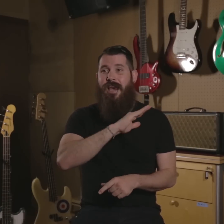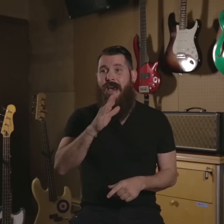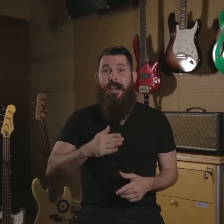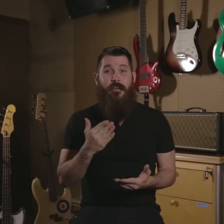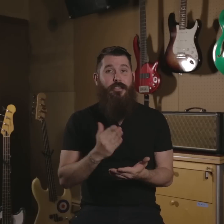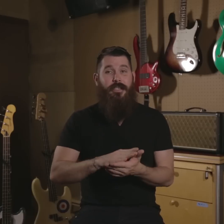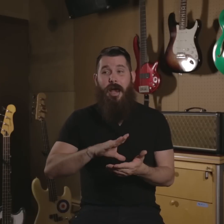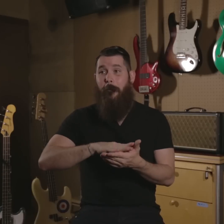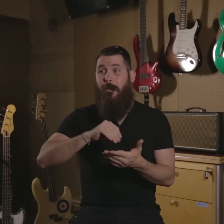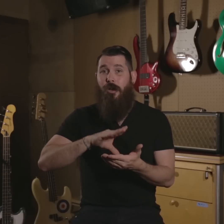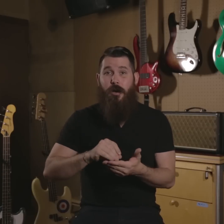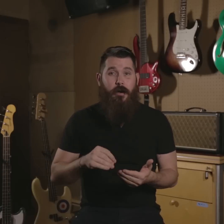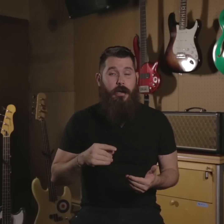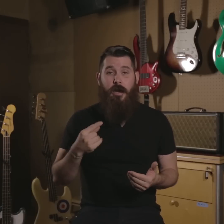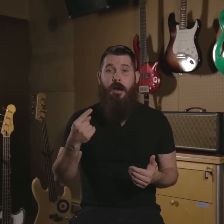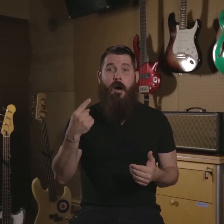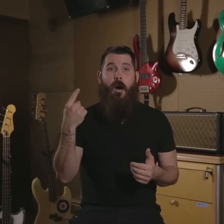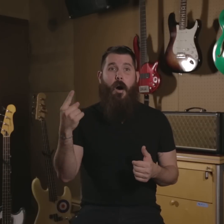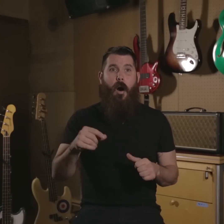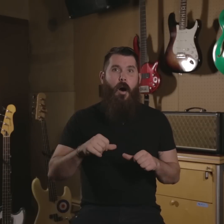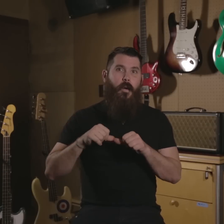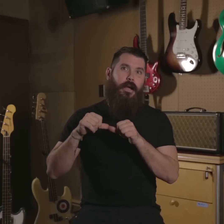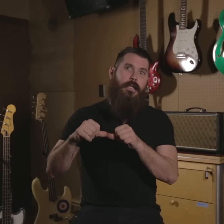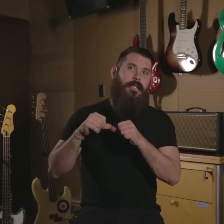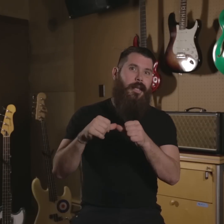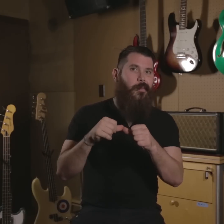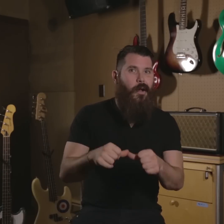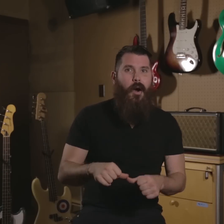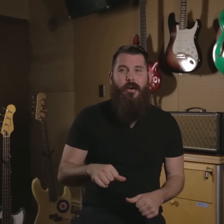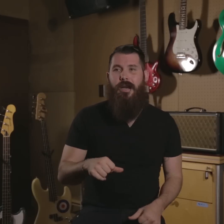never stop learning always keep going.